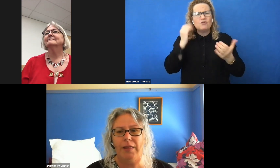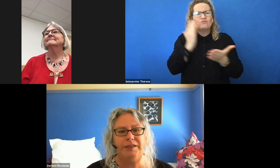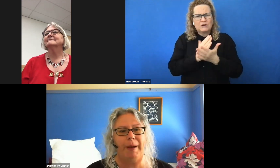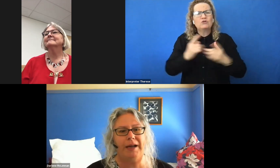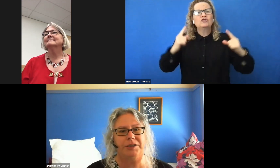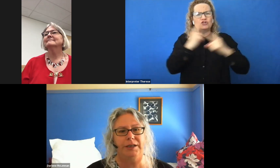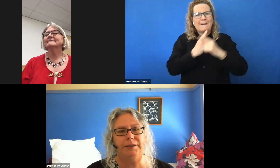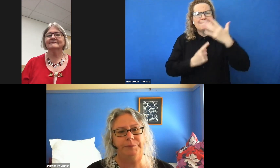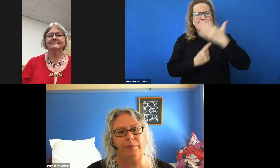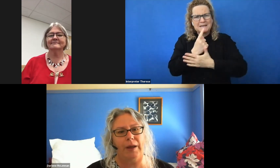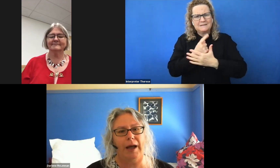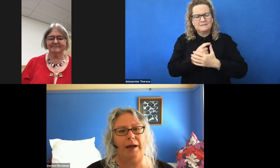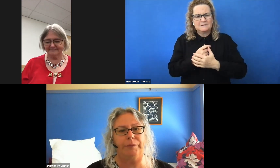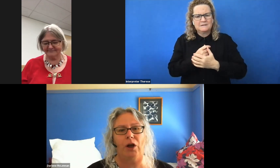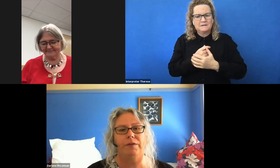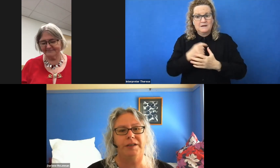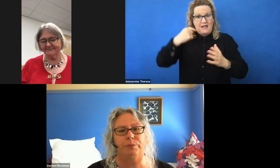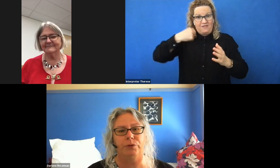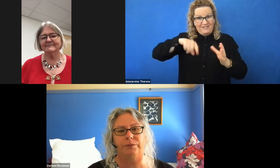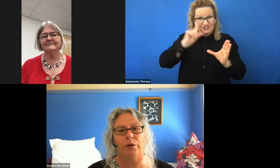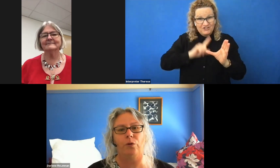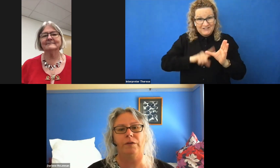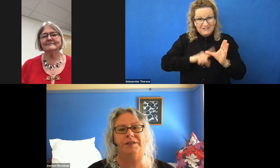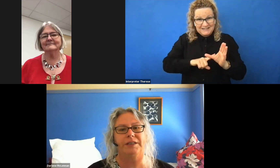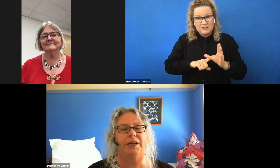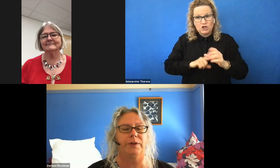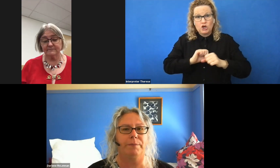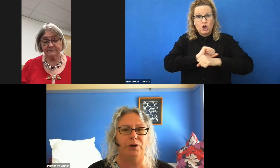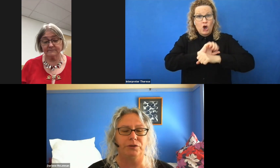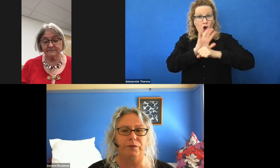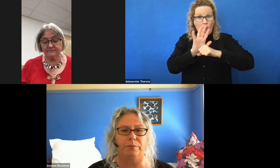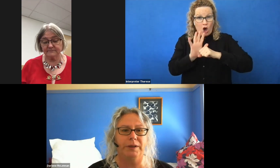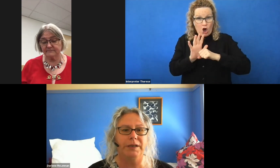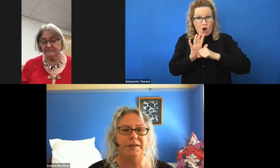This past year COVID has put all of us in touch with our personal vulnerabilities,